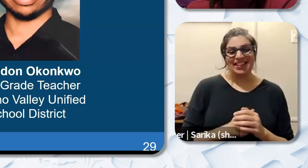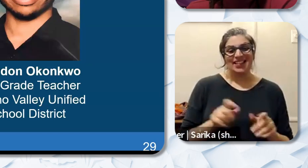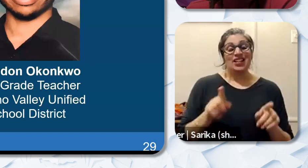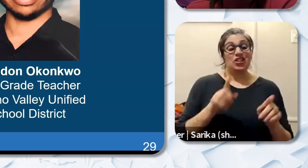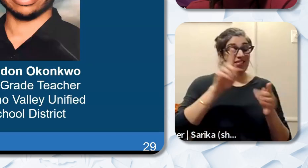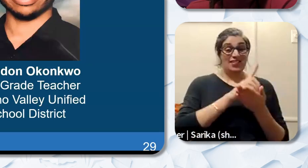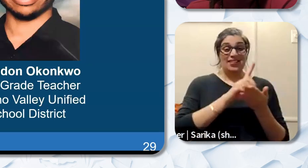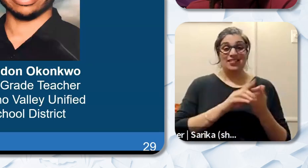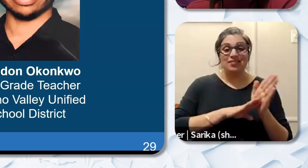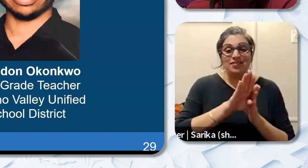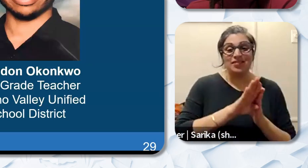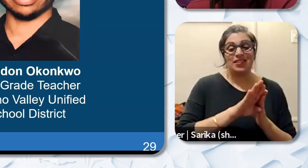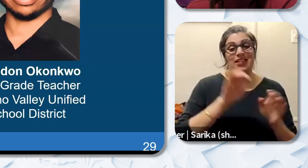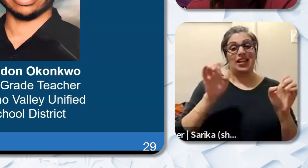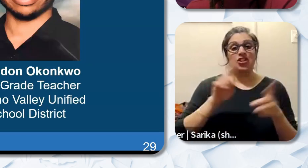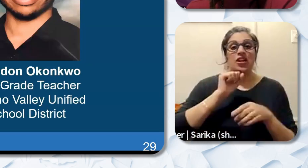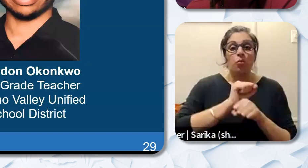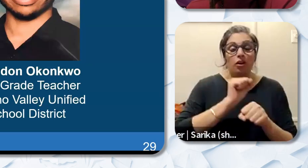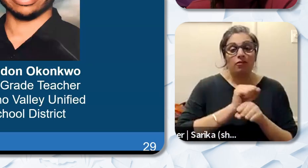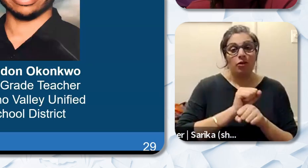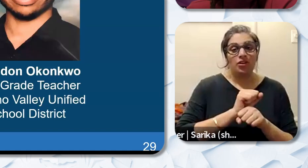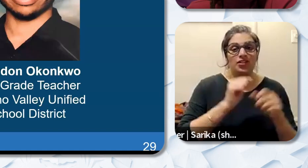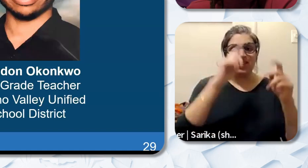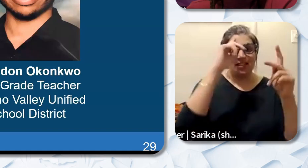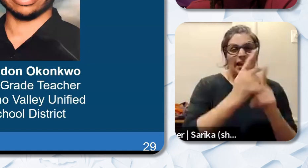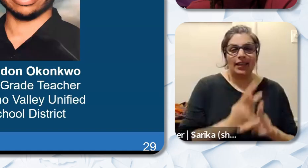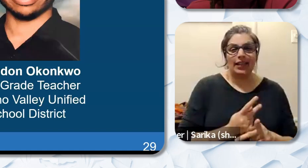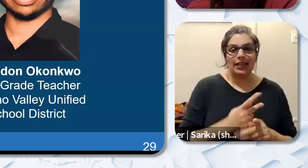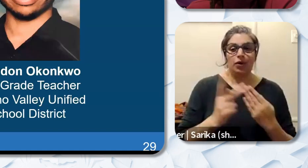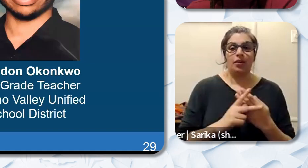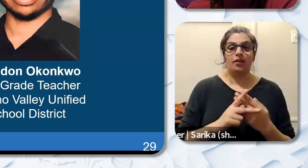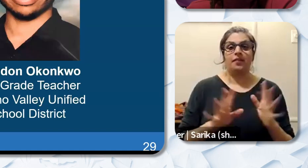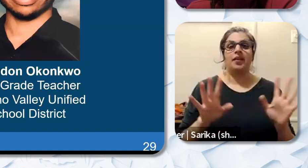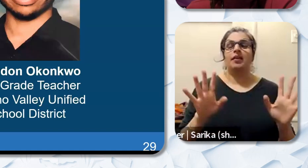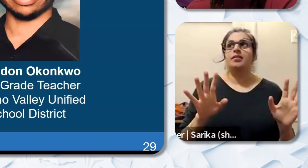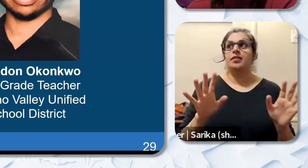workforce pathways program which supports potential educators with navigating licensing